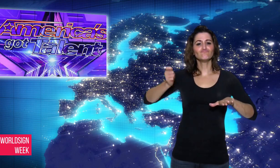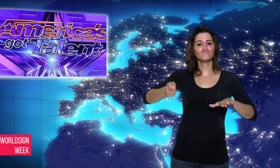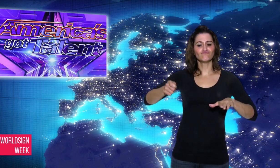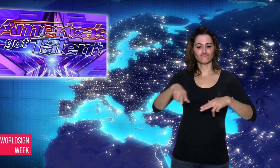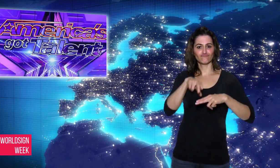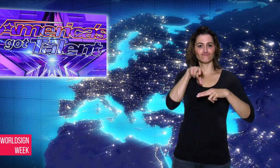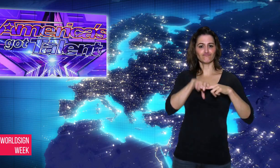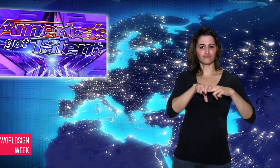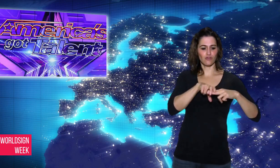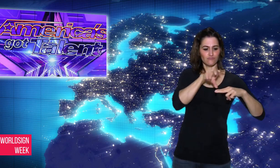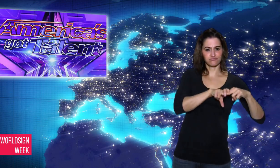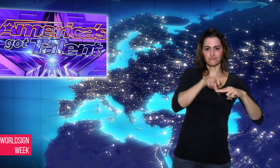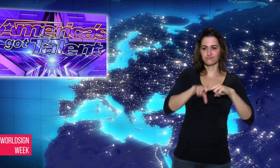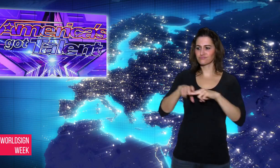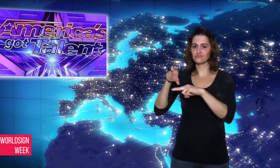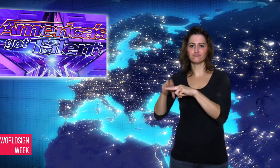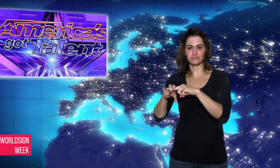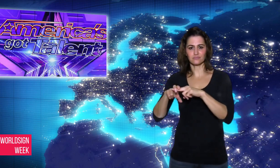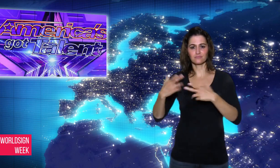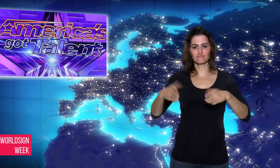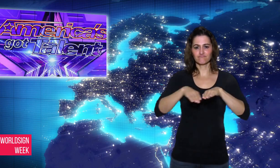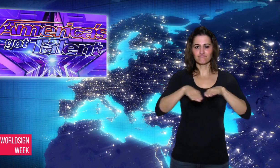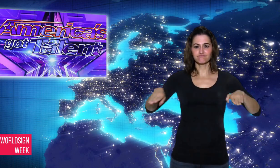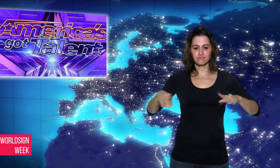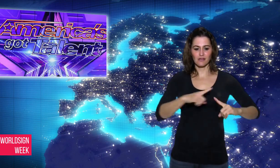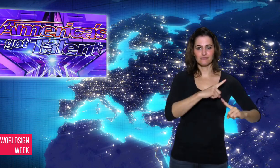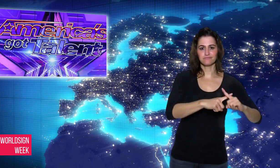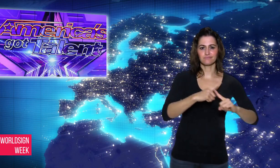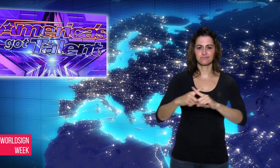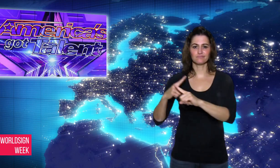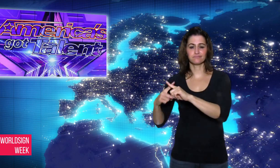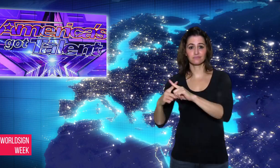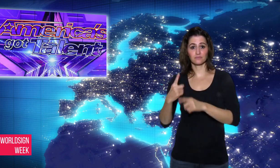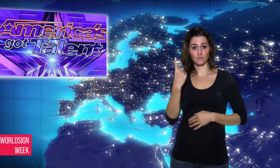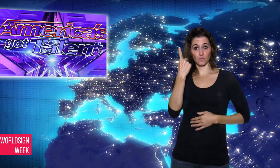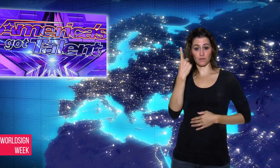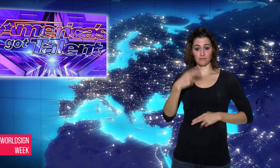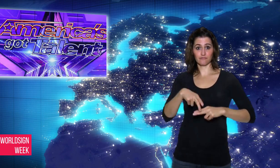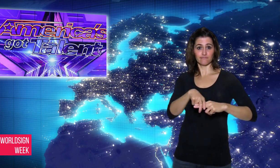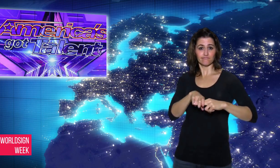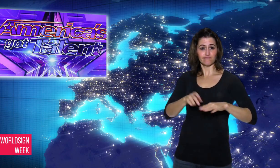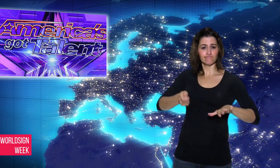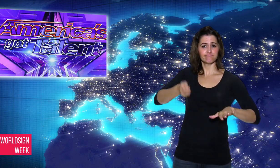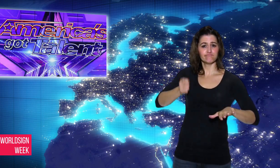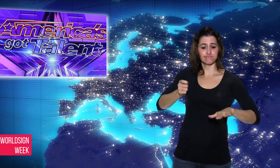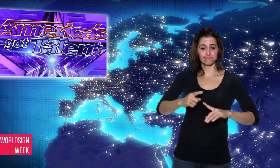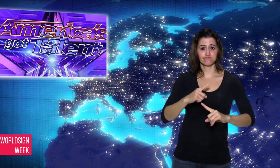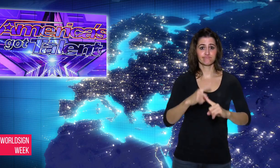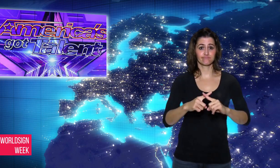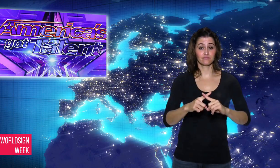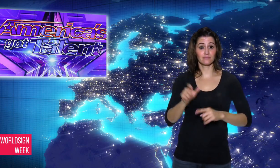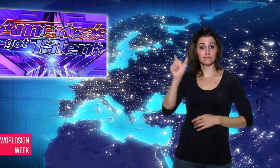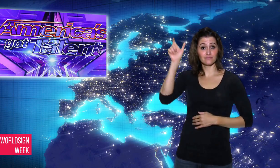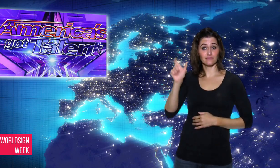One judge, Cowell said, “You are, and